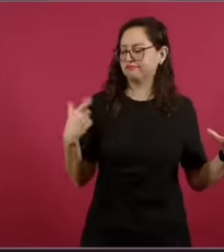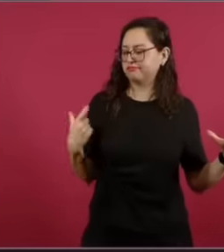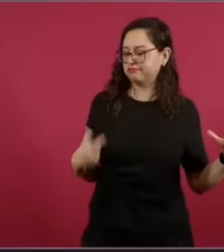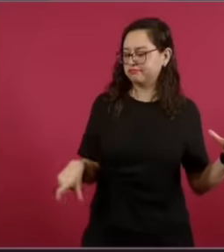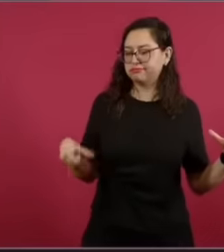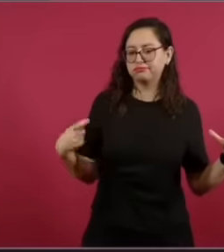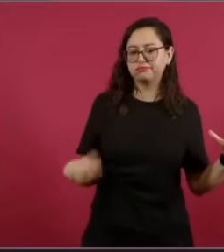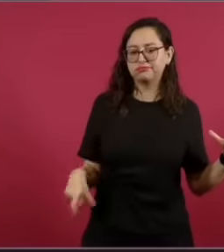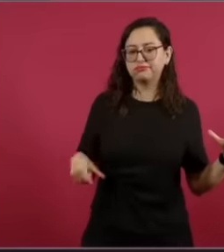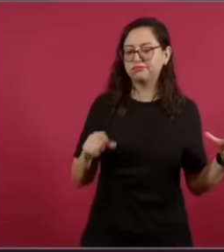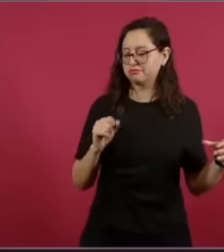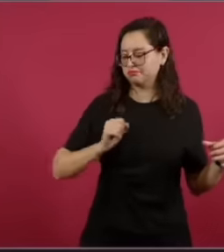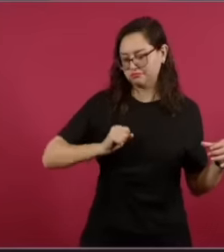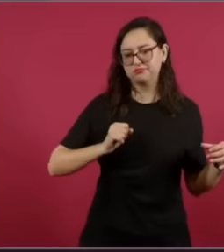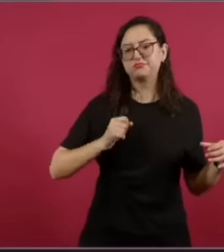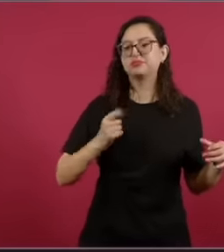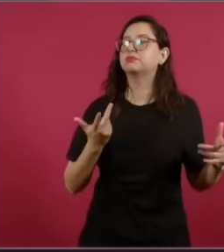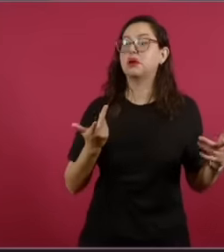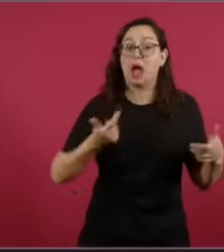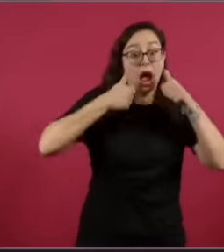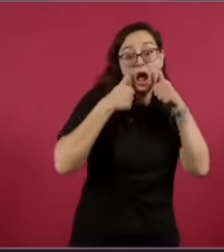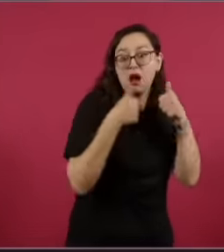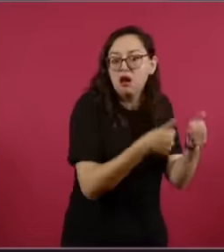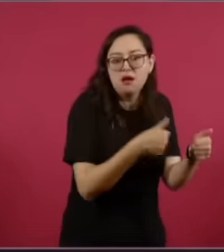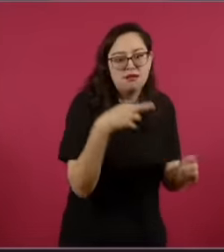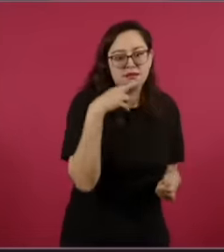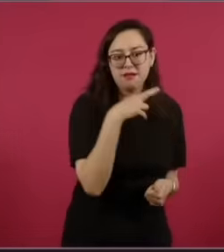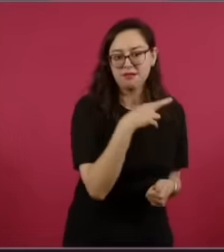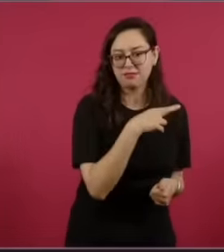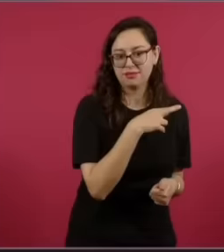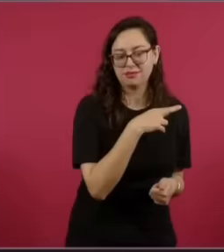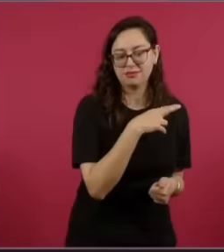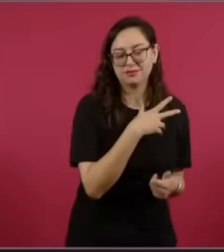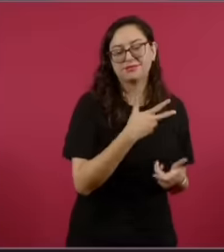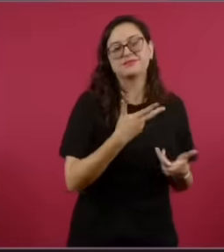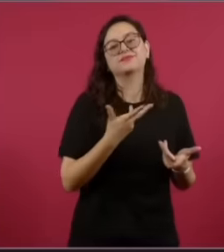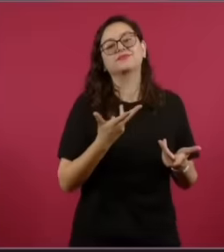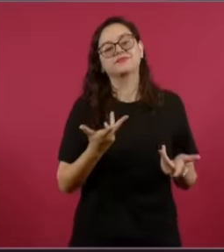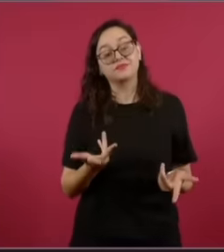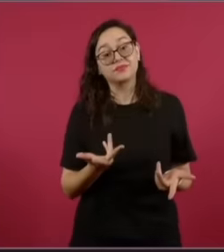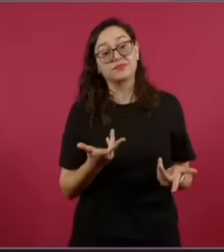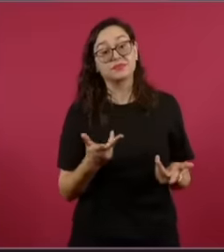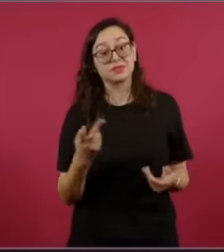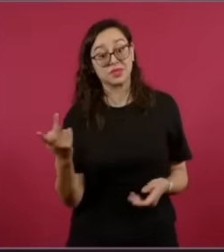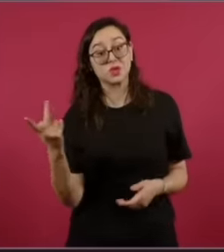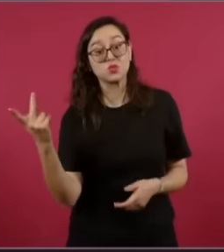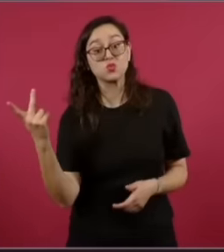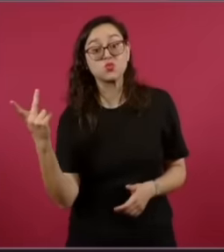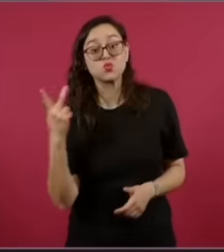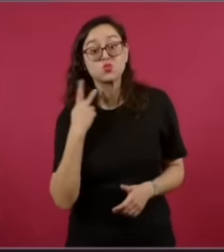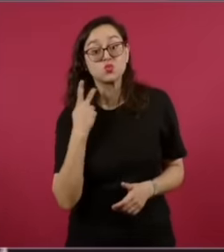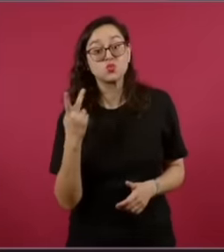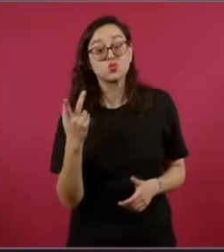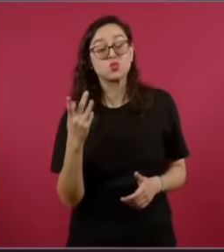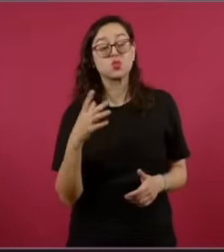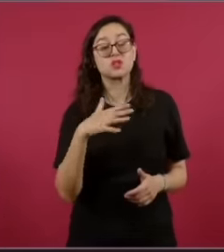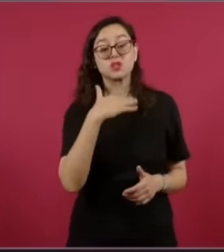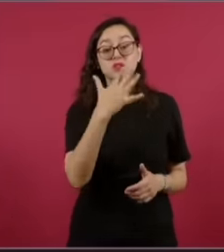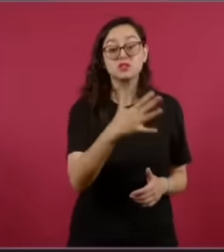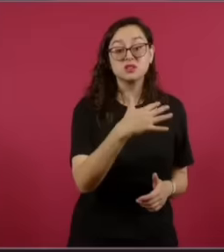influence from both organized crime and